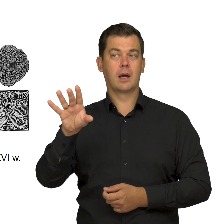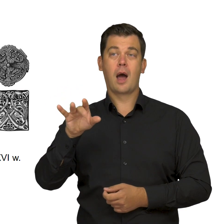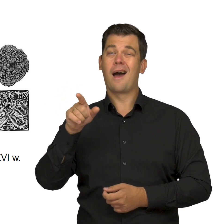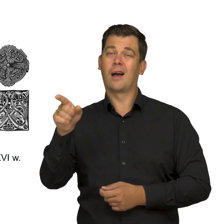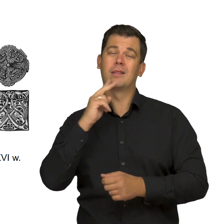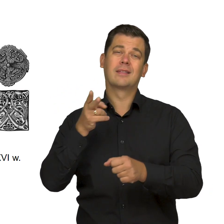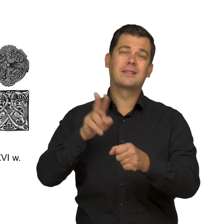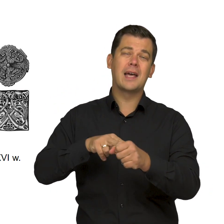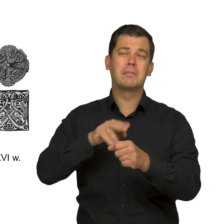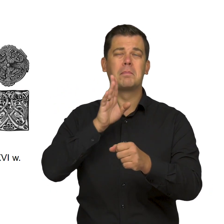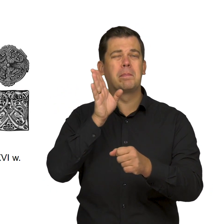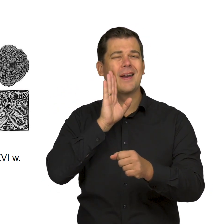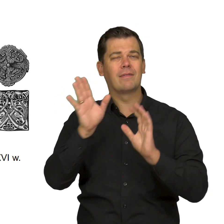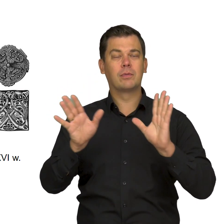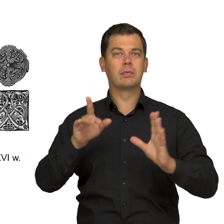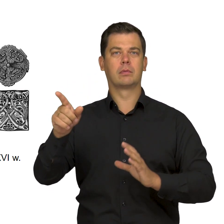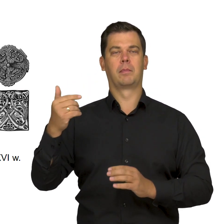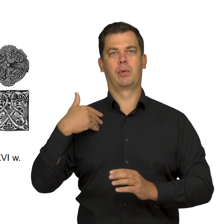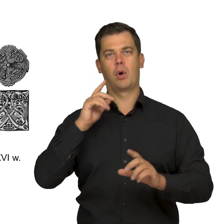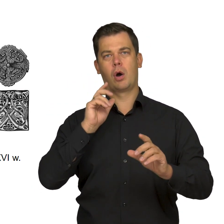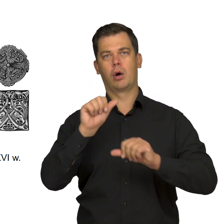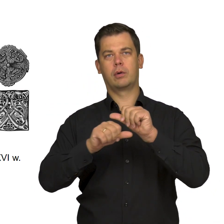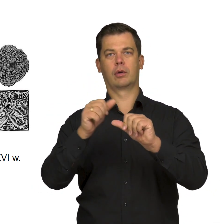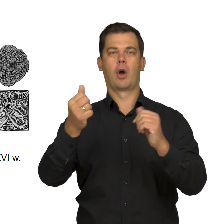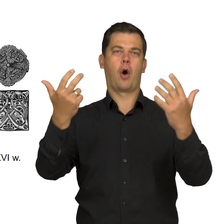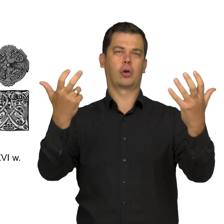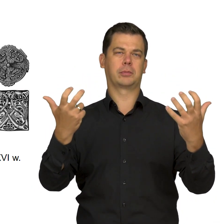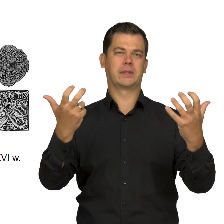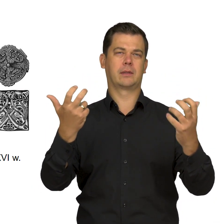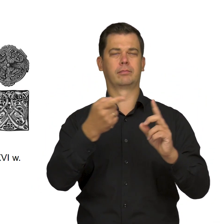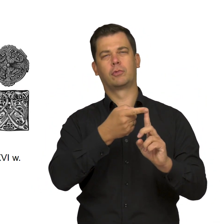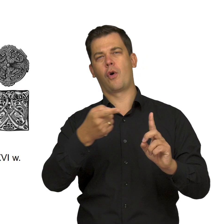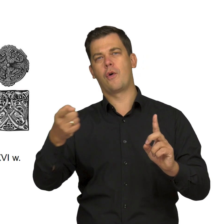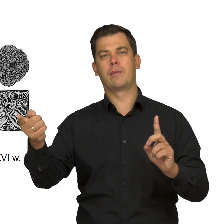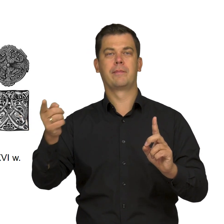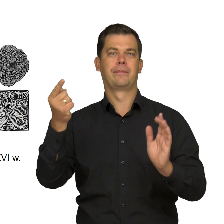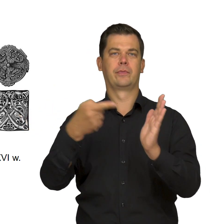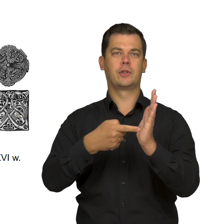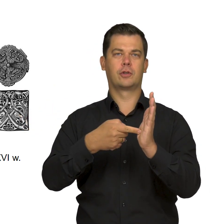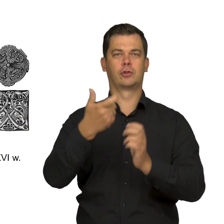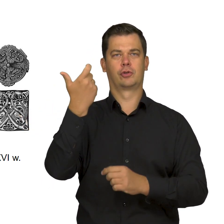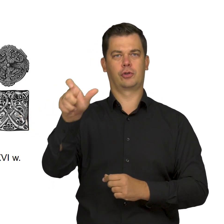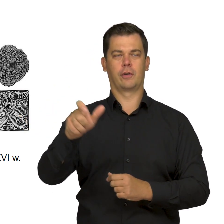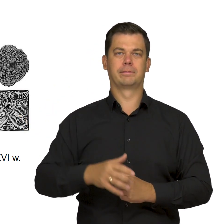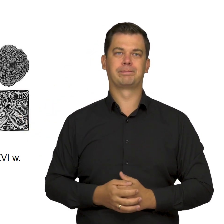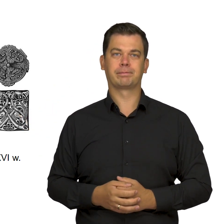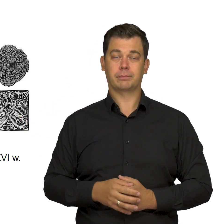the beginning of which is dated to ca. 800–1100.